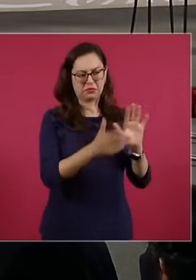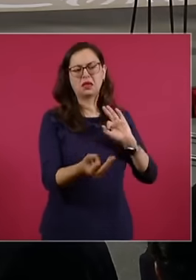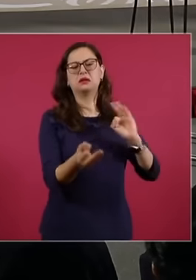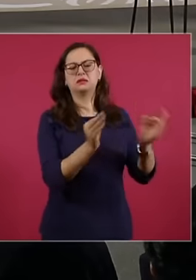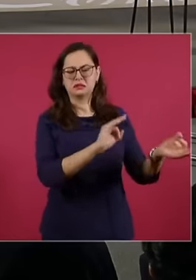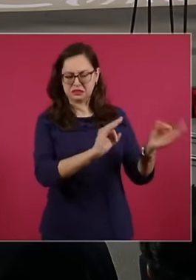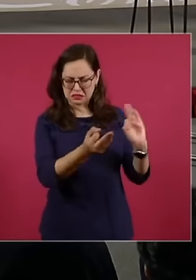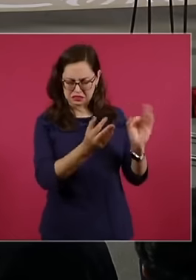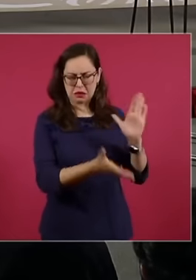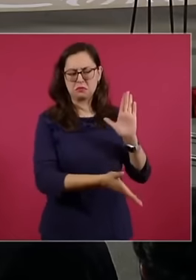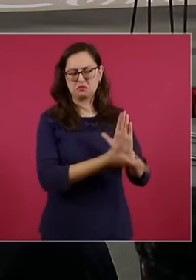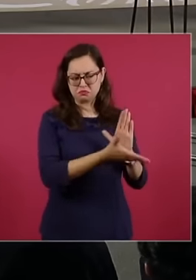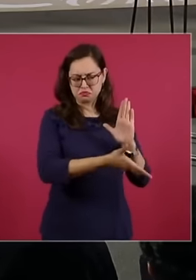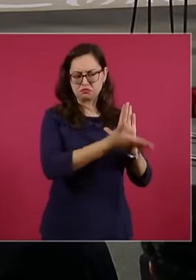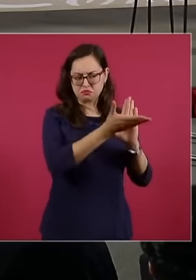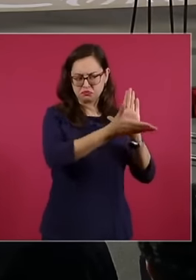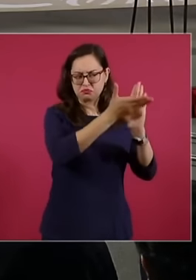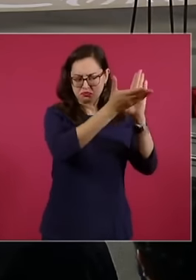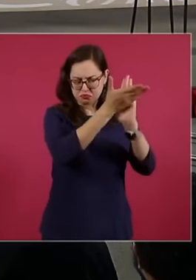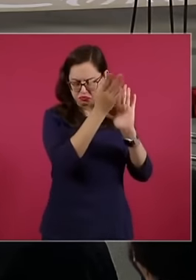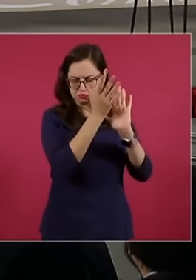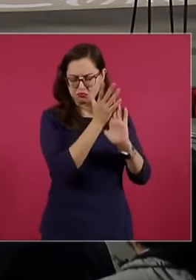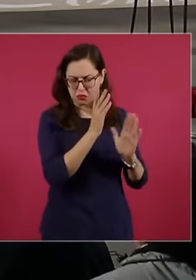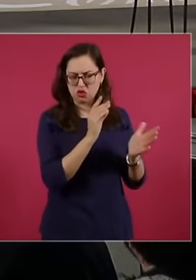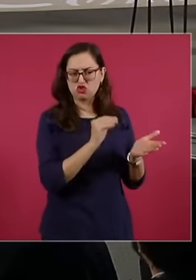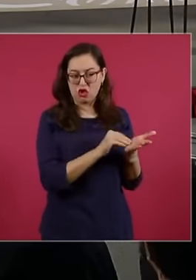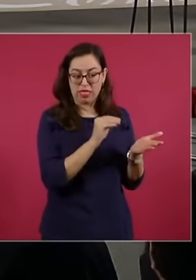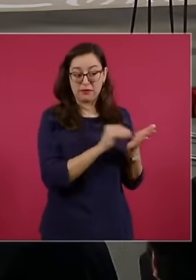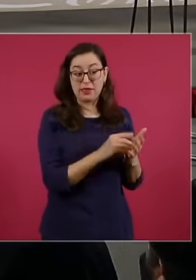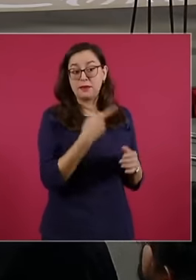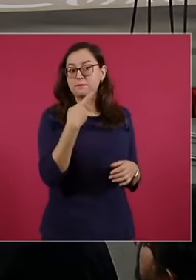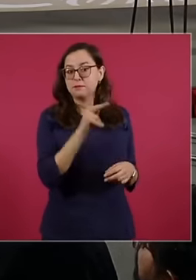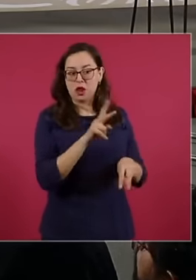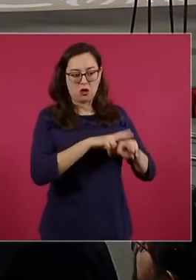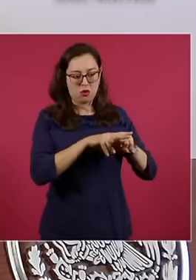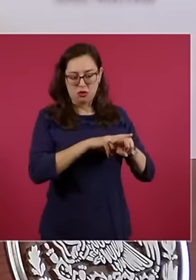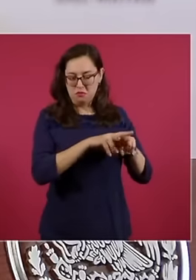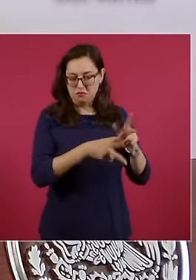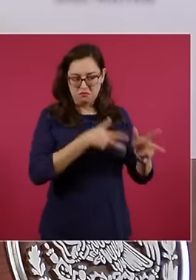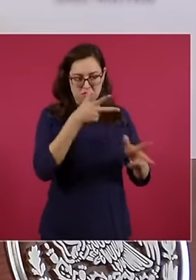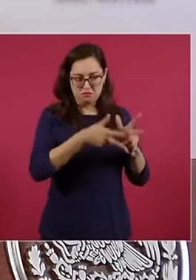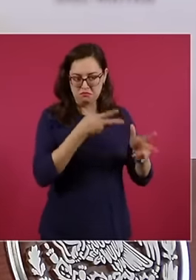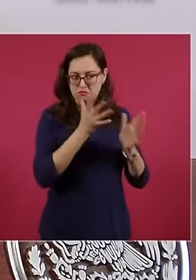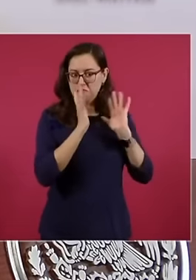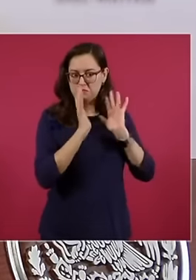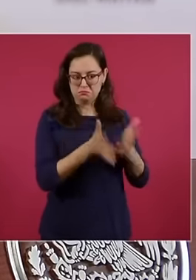pending but that do not affect its operation and everything will be complemented on that line that